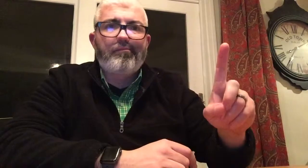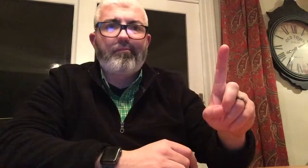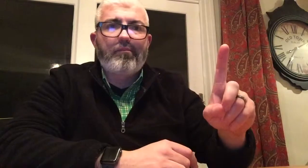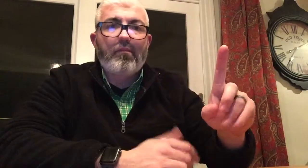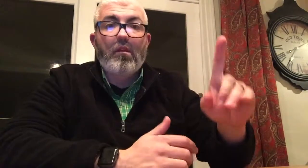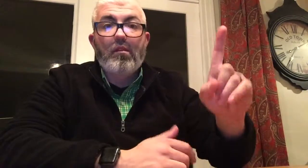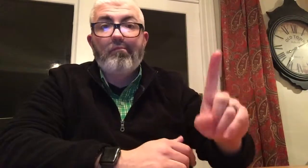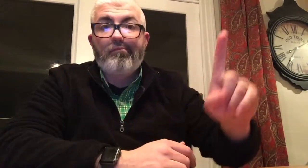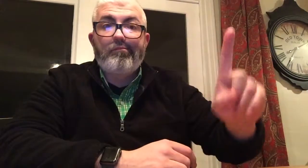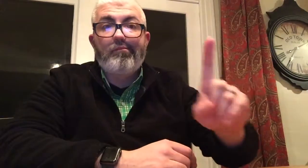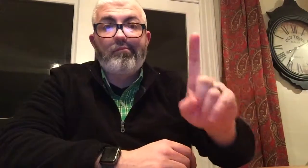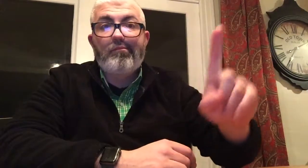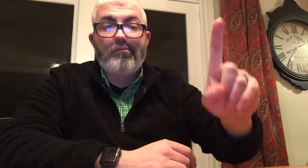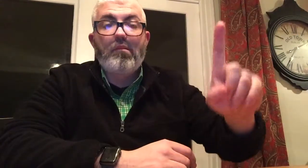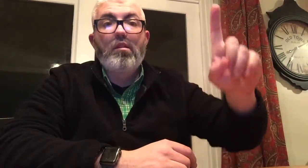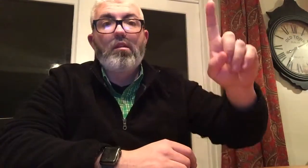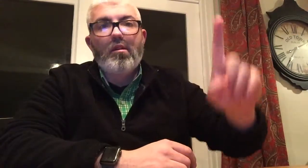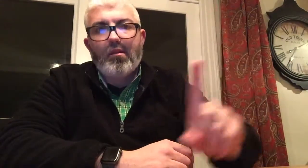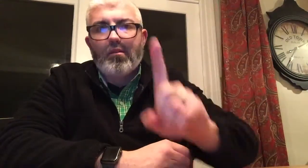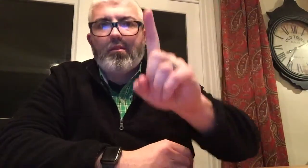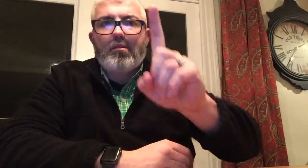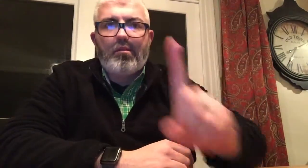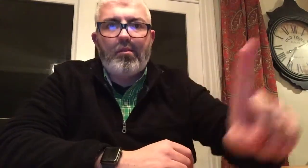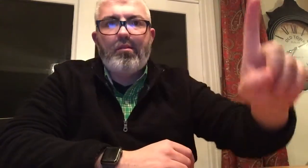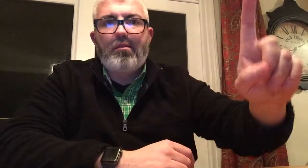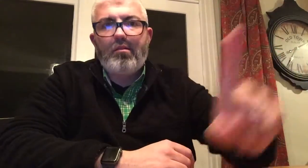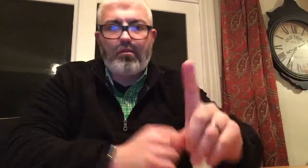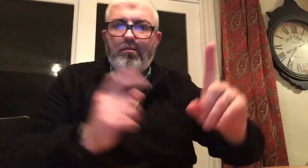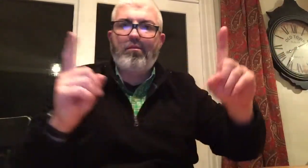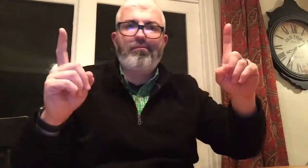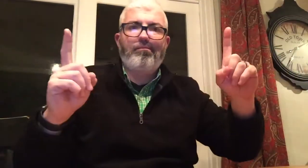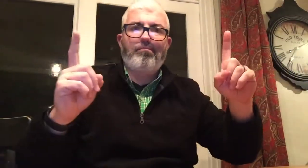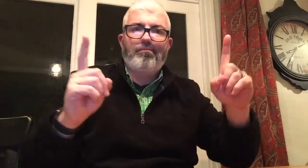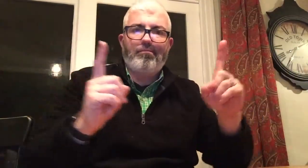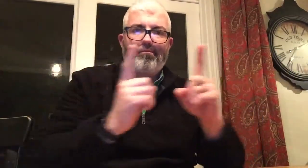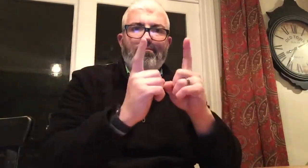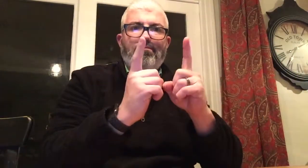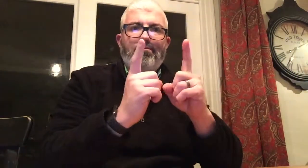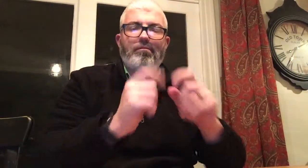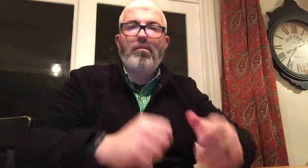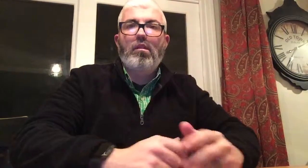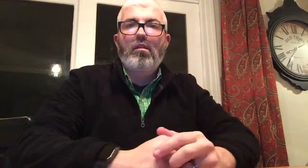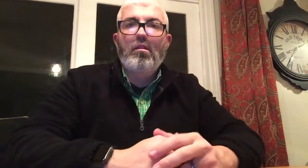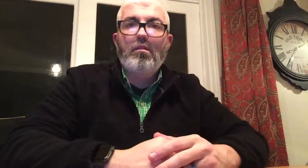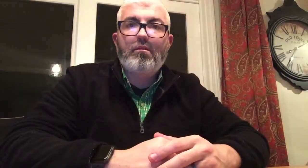1 - SINGLE PERSON WALKING / STROLL / ETC.